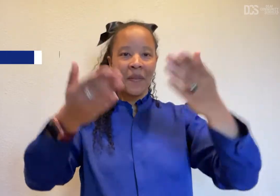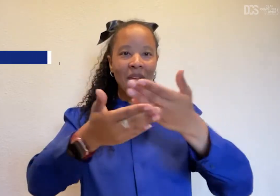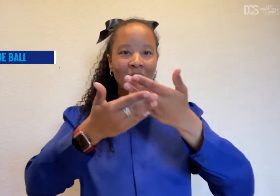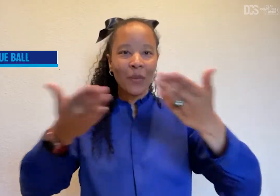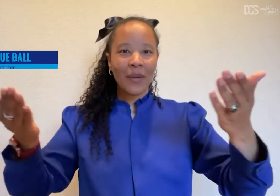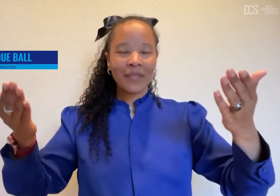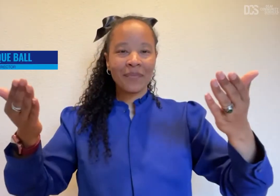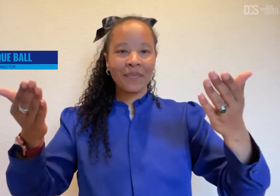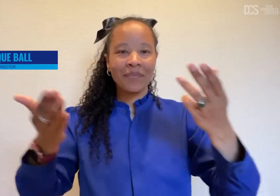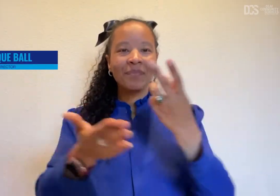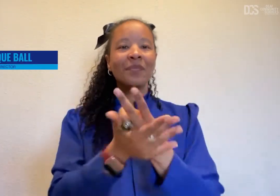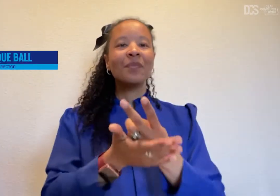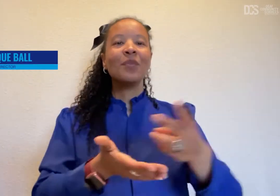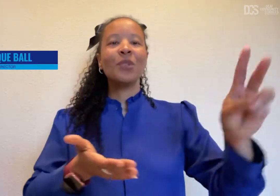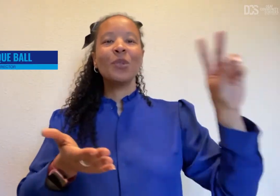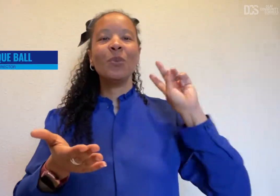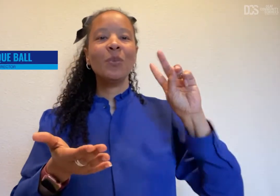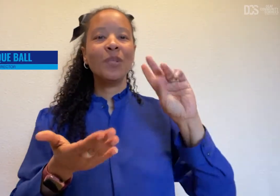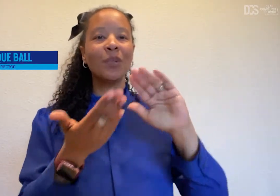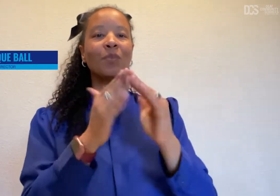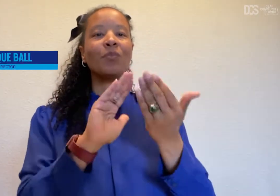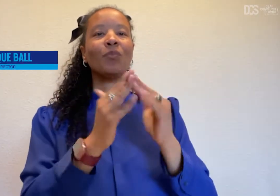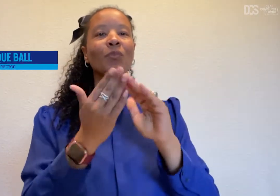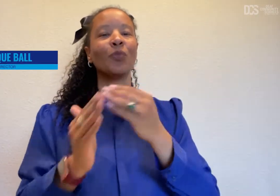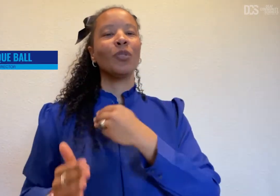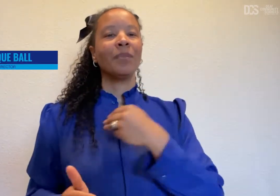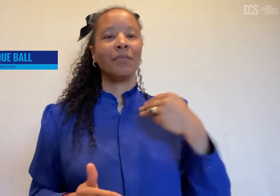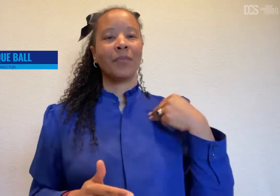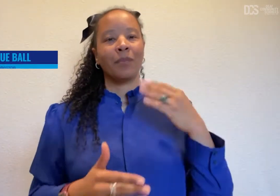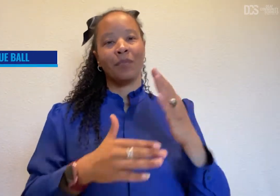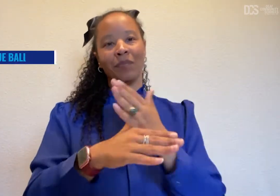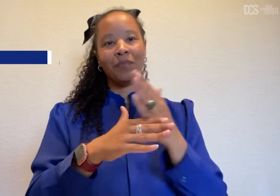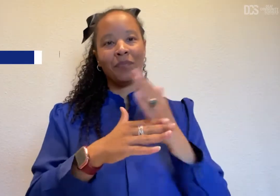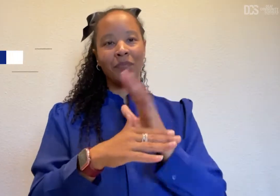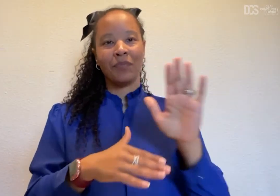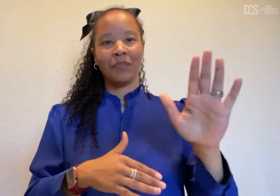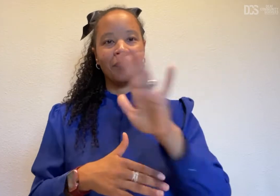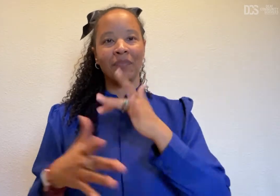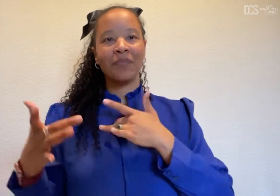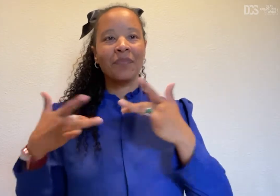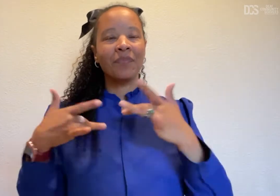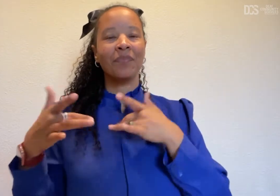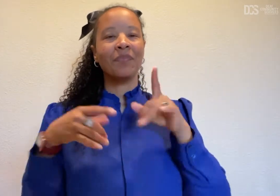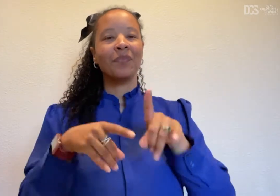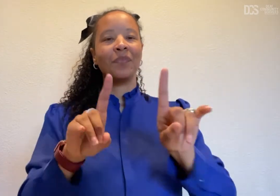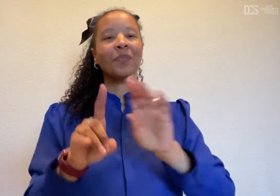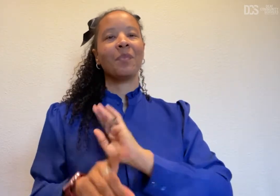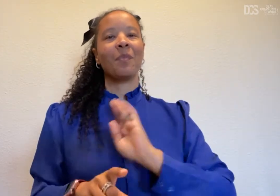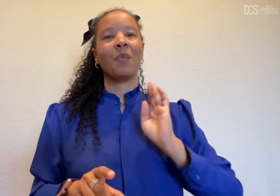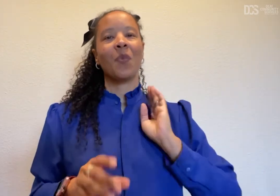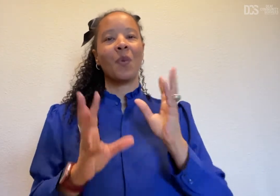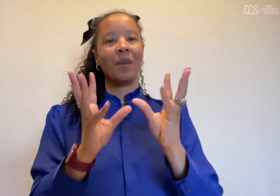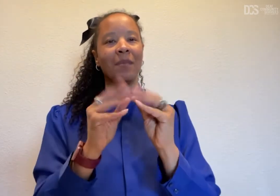Hello Everyone! Two weeks ago, community members shared concerns during board meeting